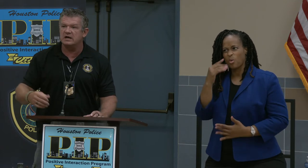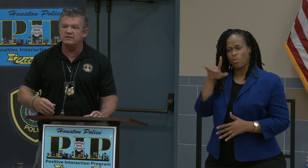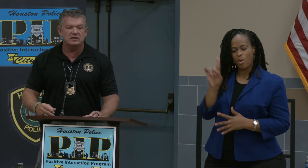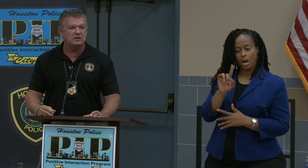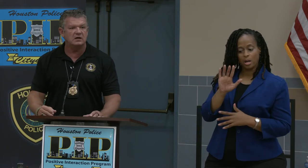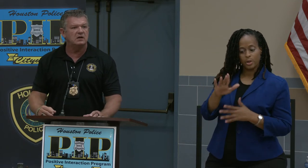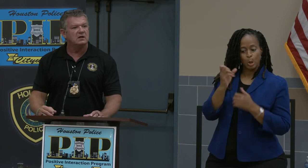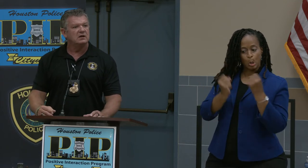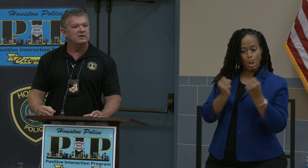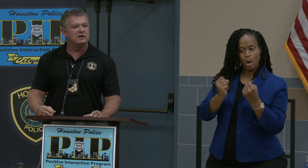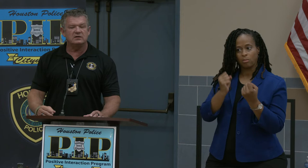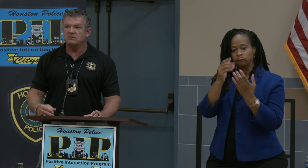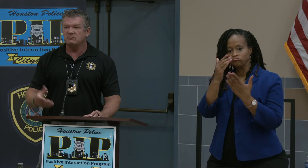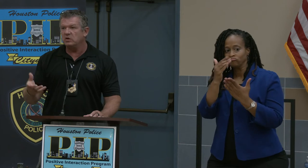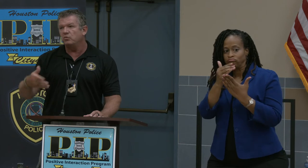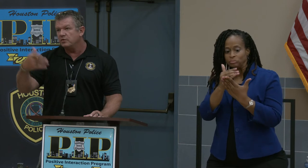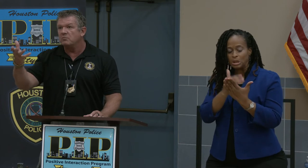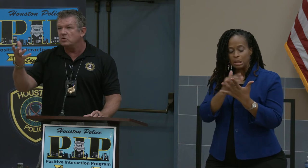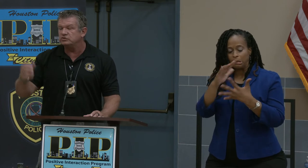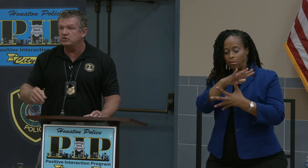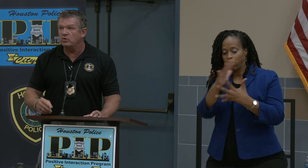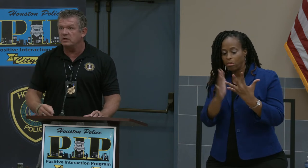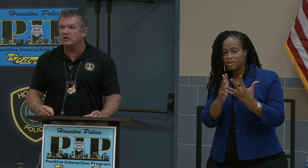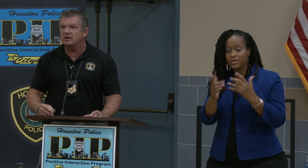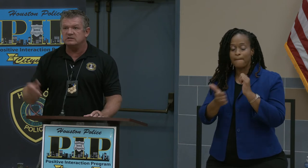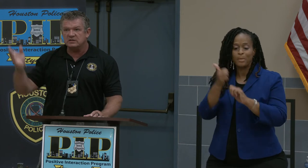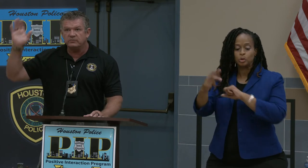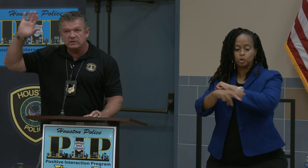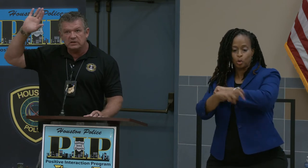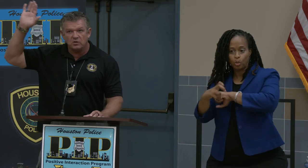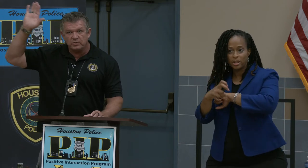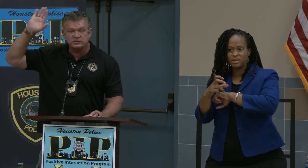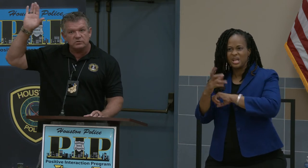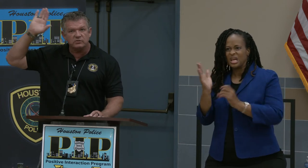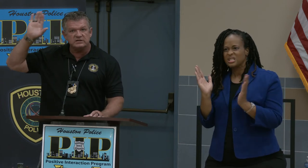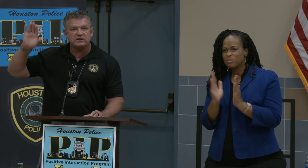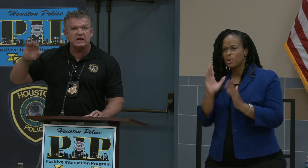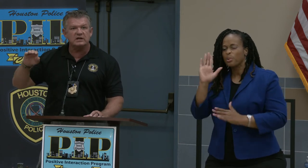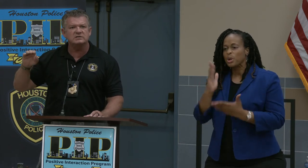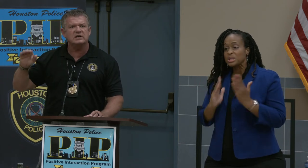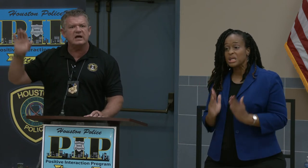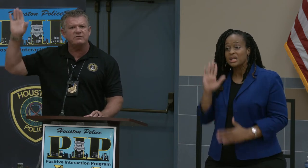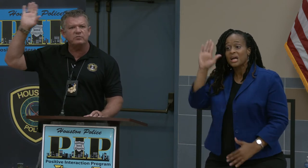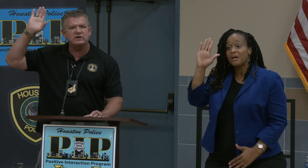on the most stollen and some little person will raise their hand and say I have a Prius.